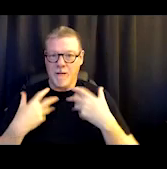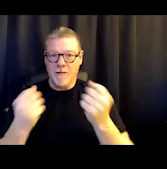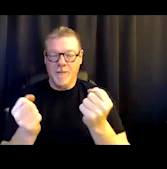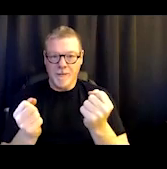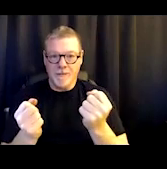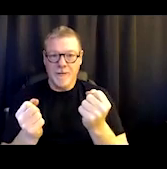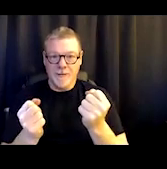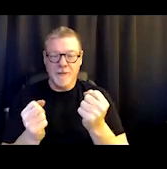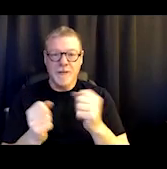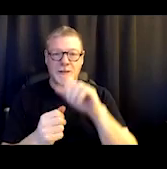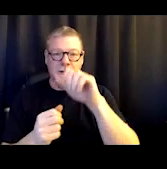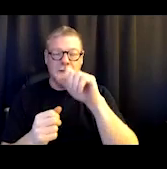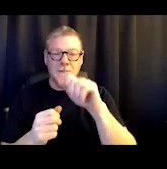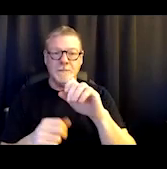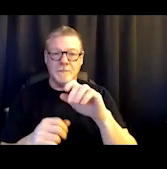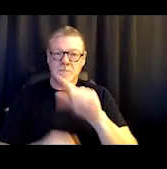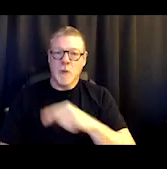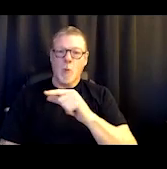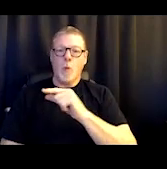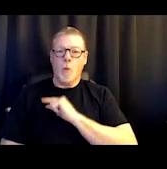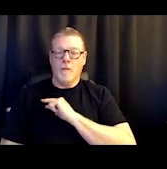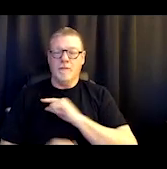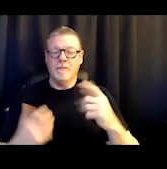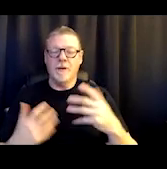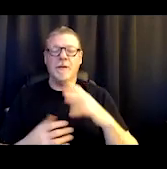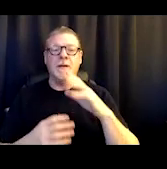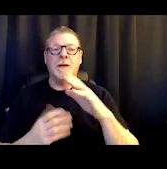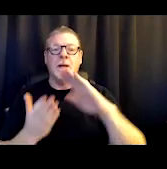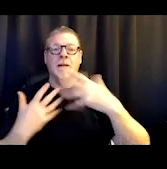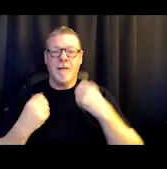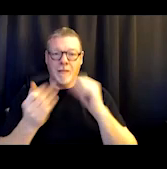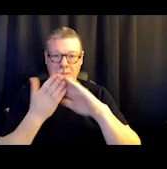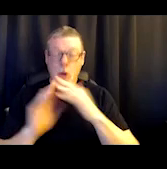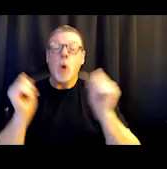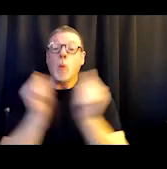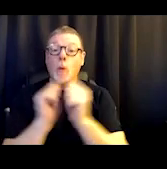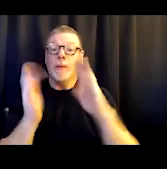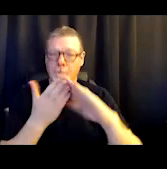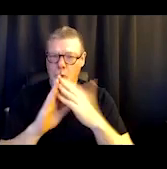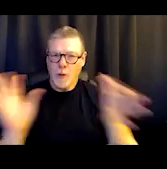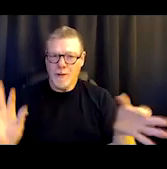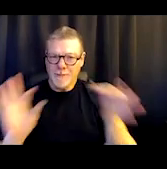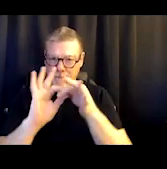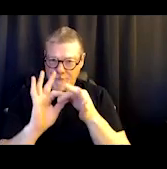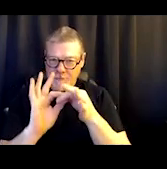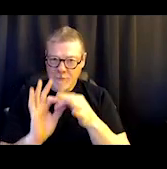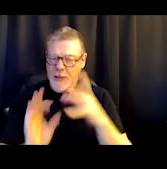an FQHC, a Federally Qualified Health Center, with a community mental health center. And the reason why they had done that initially